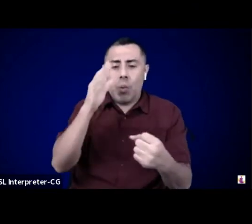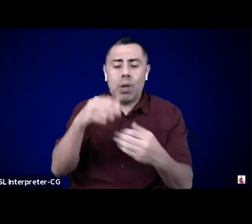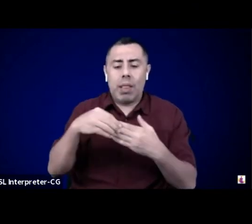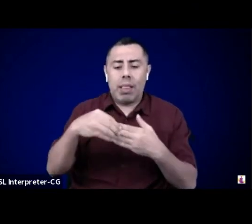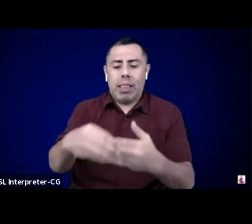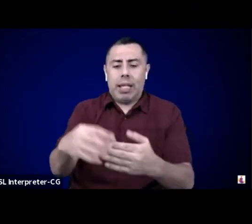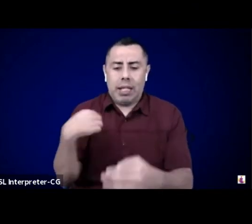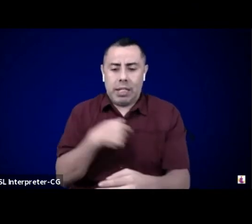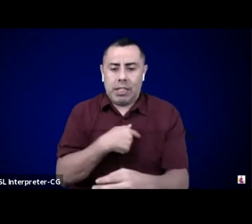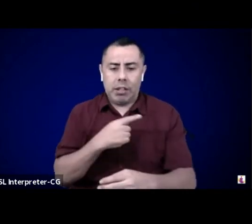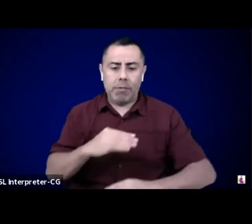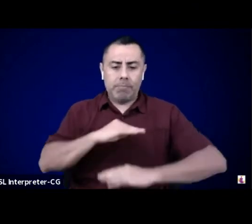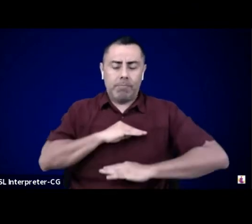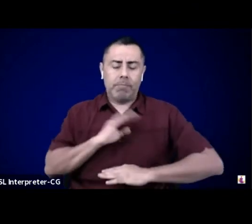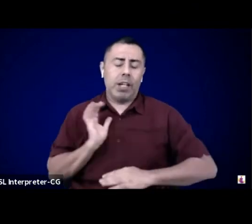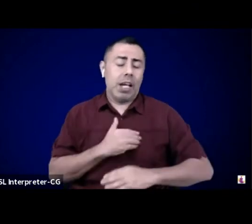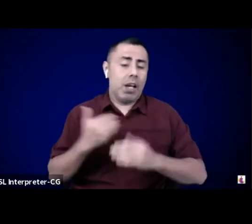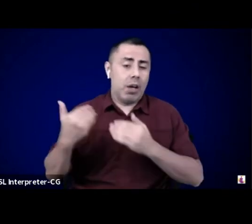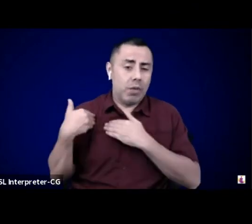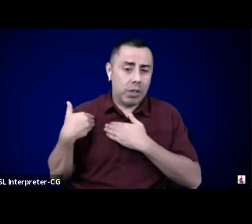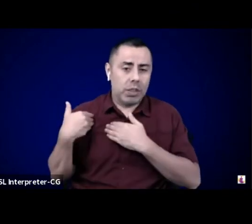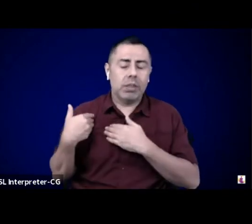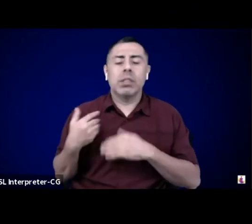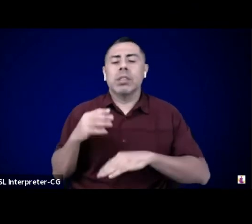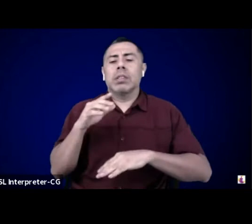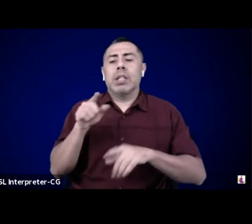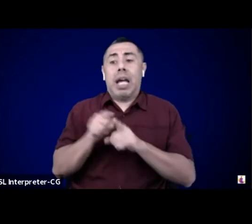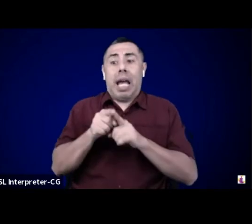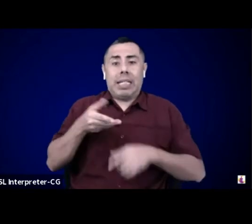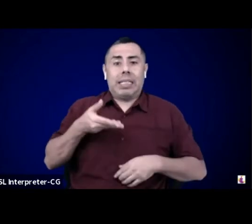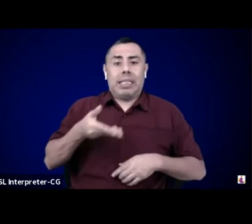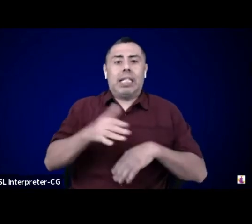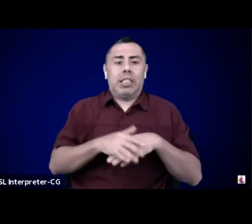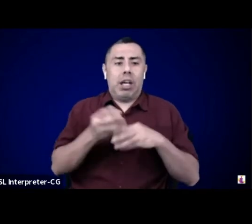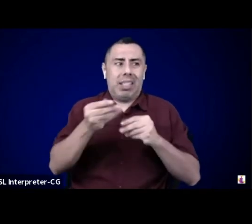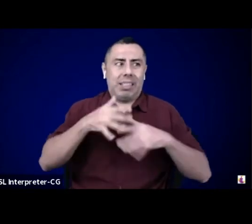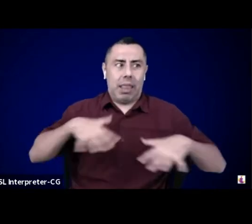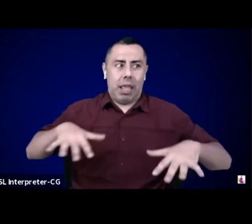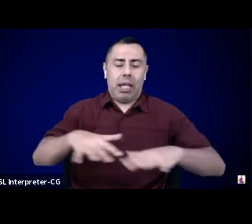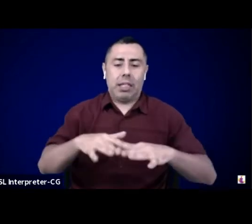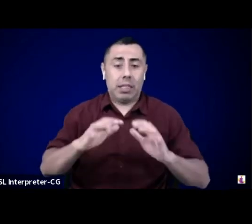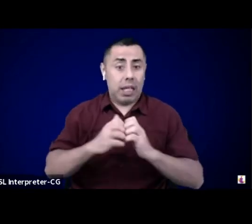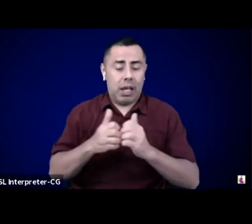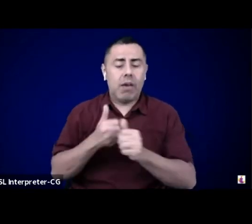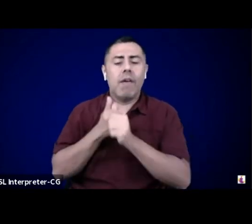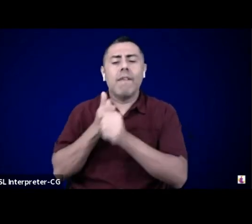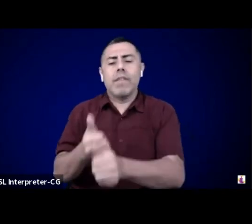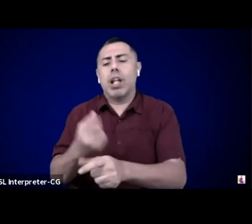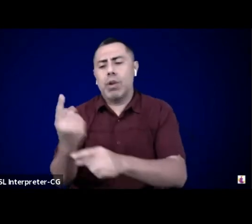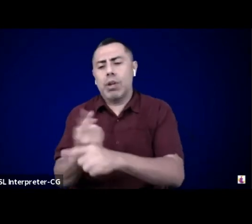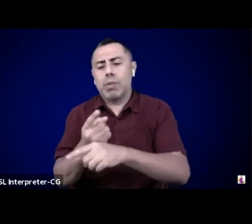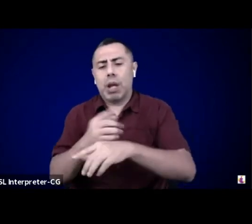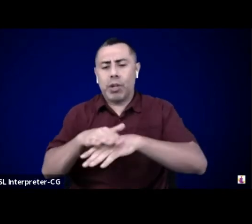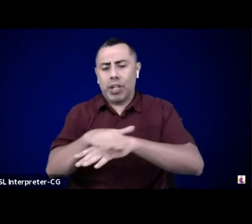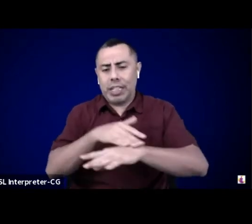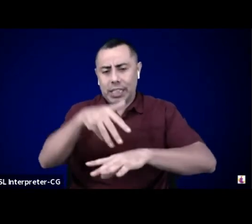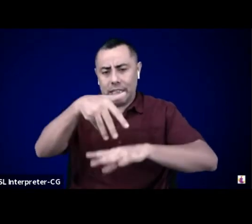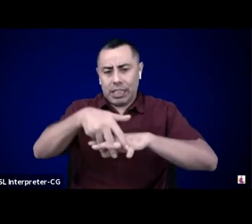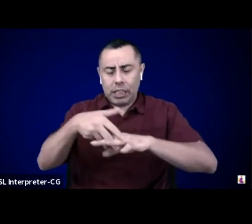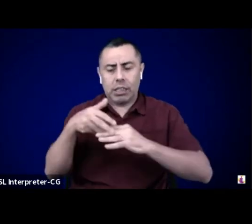and obligations as guests on these lands by following the proper indigenous protocols and unsettling our colonized behaviors.